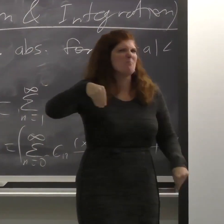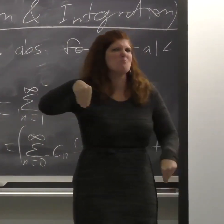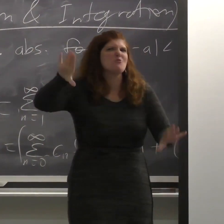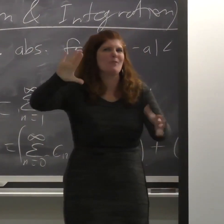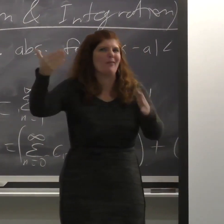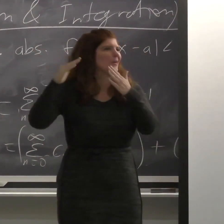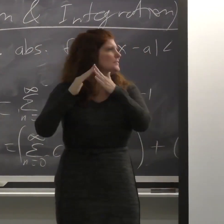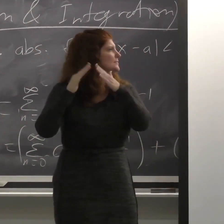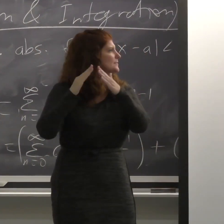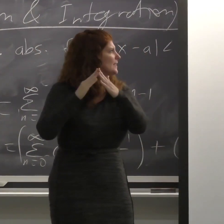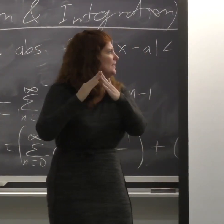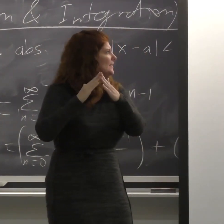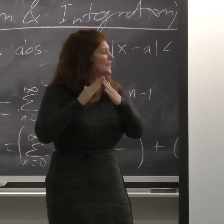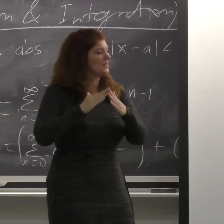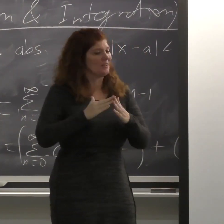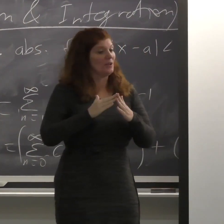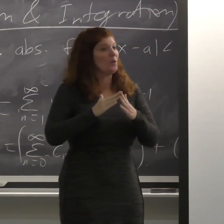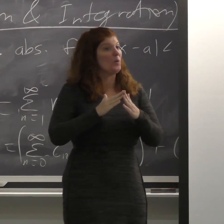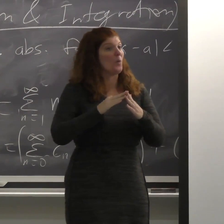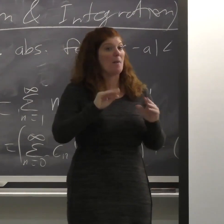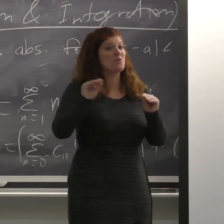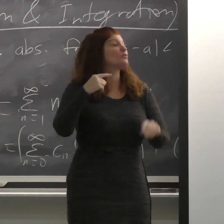So my first thing when I moved to Delaware